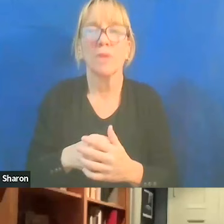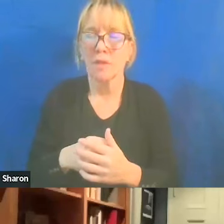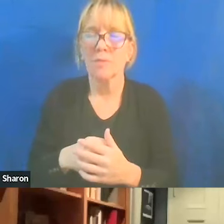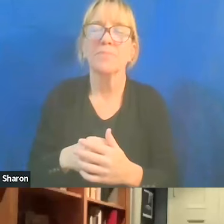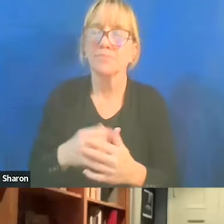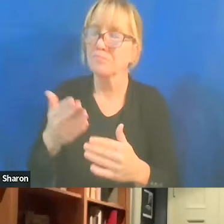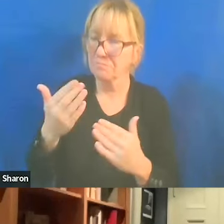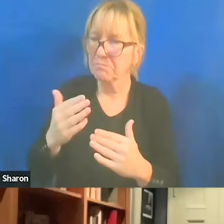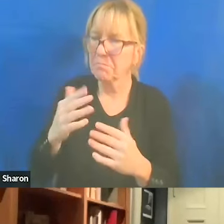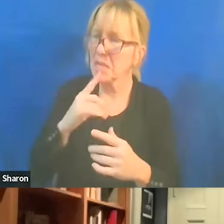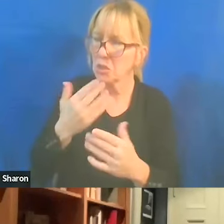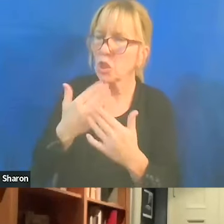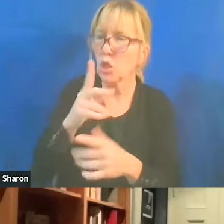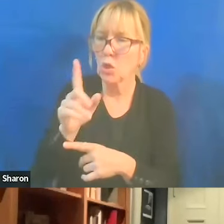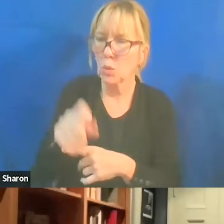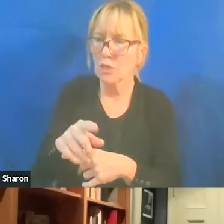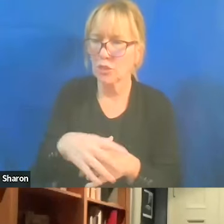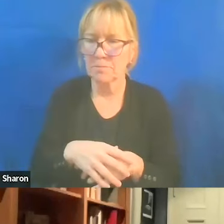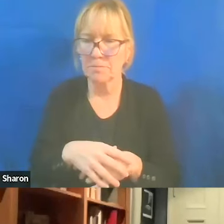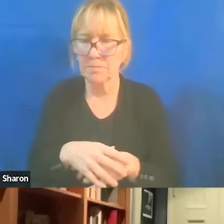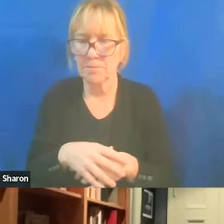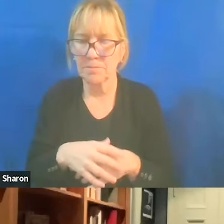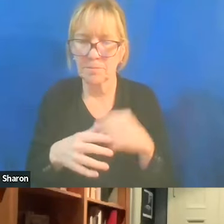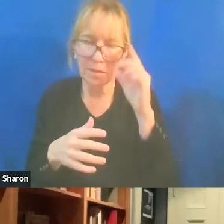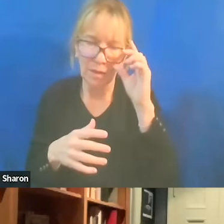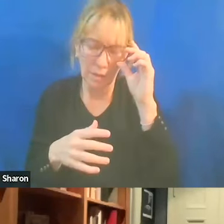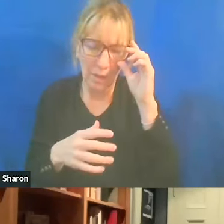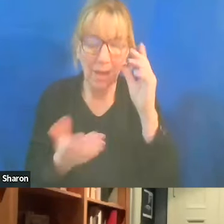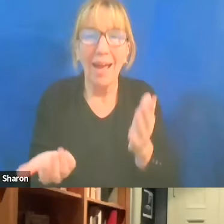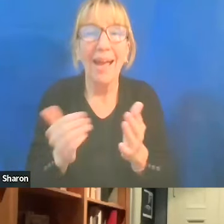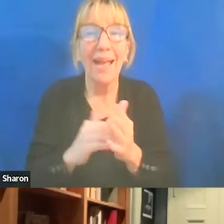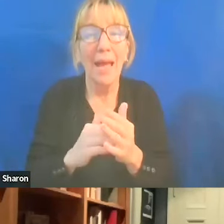And I think part of, again, what a university needs to do